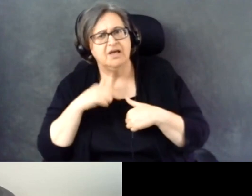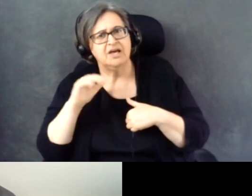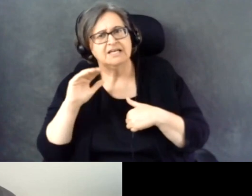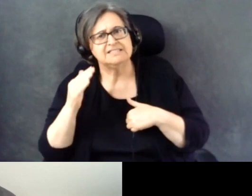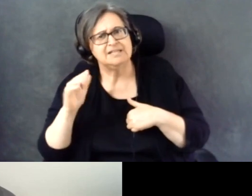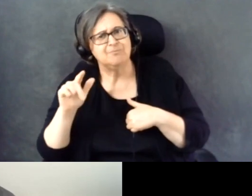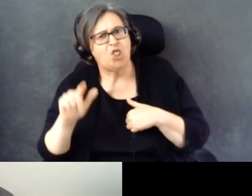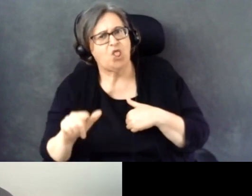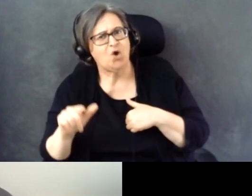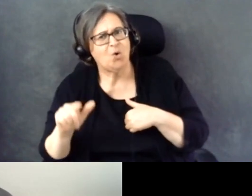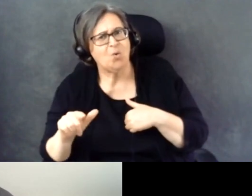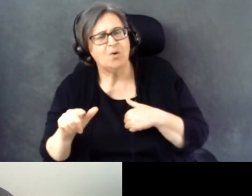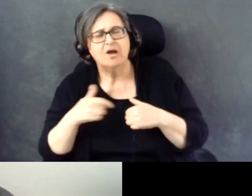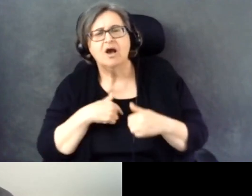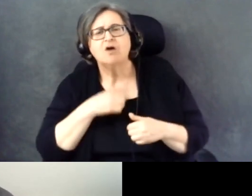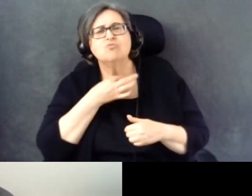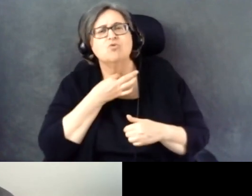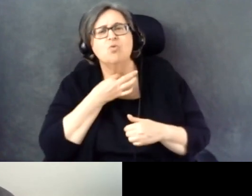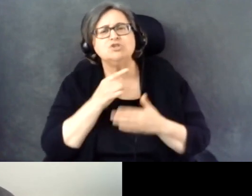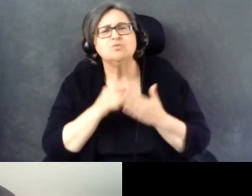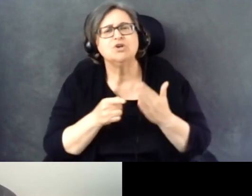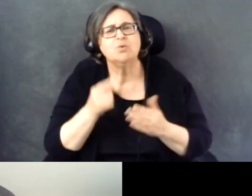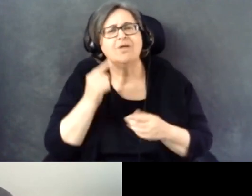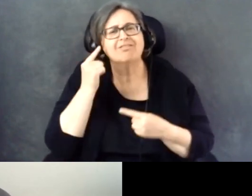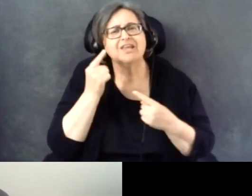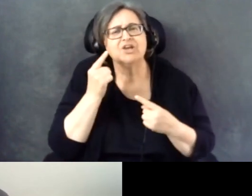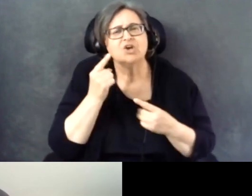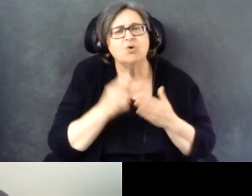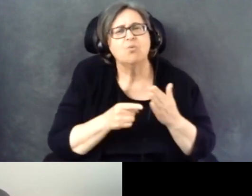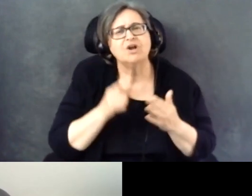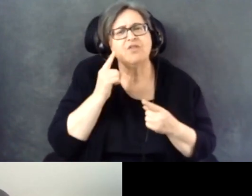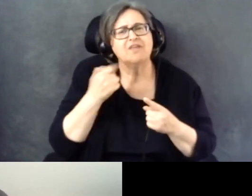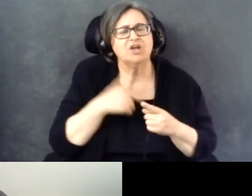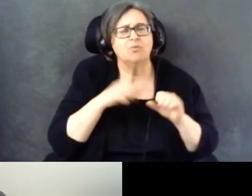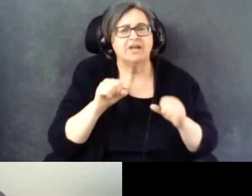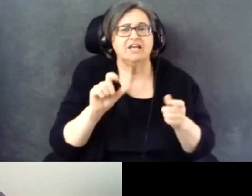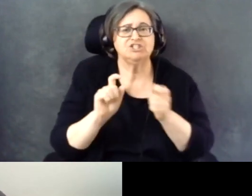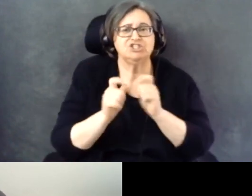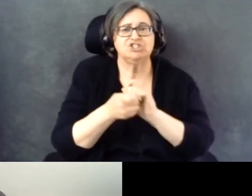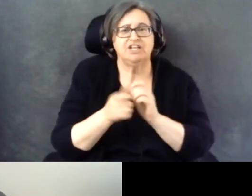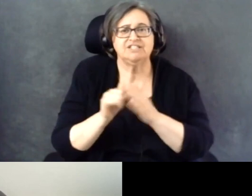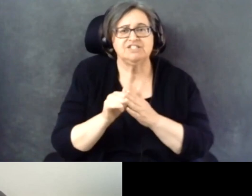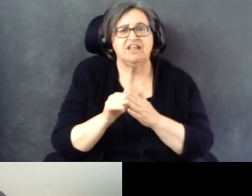So I was wondering what you think, what do you think we can do to change that data point?